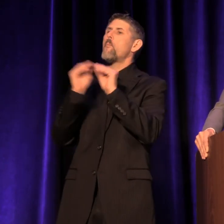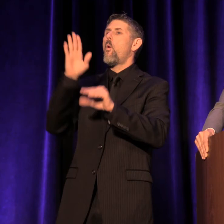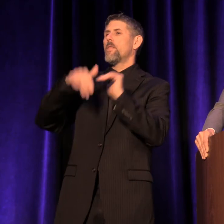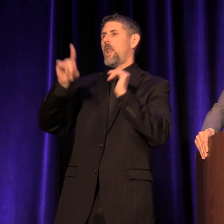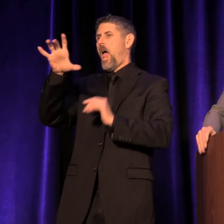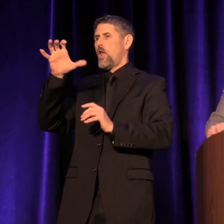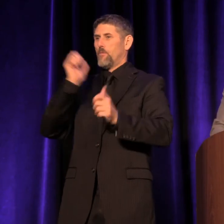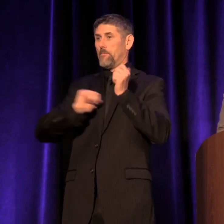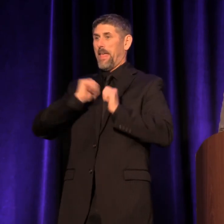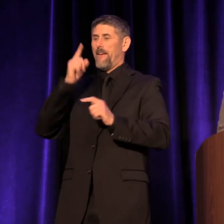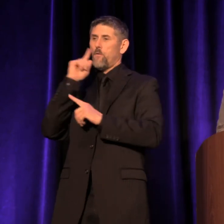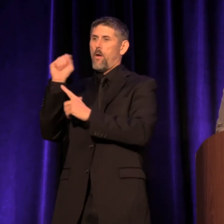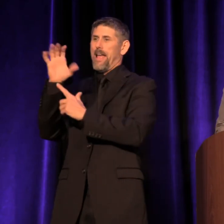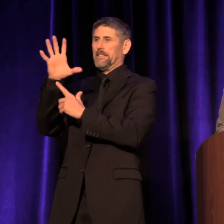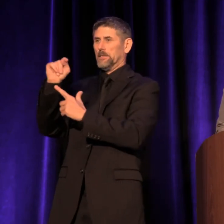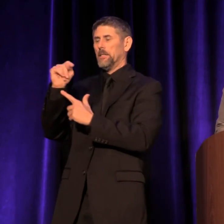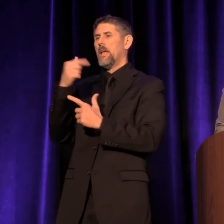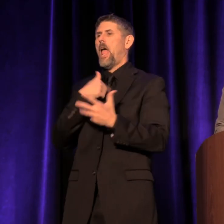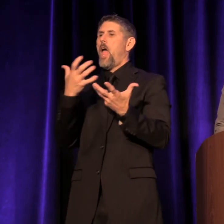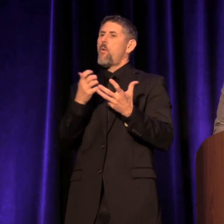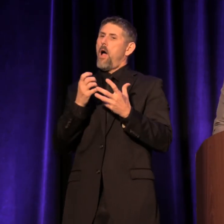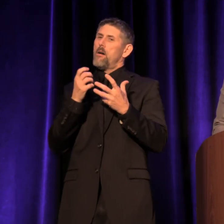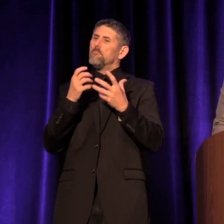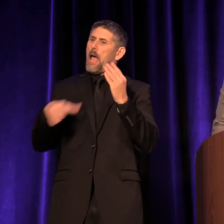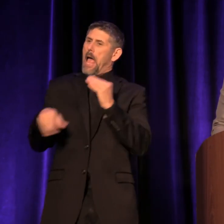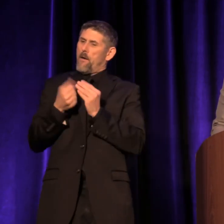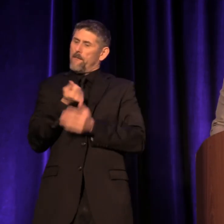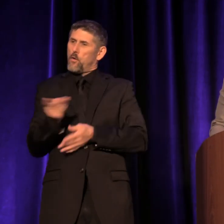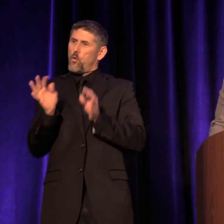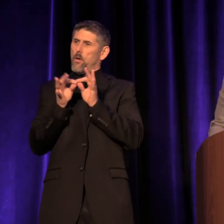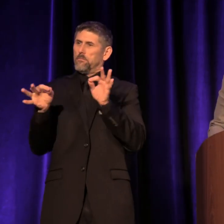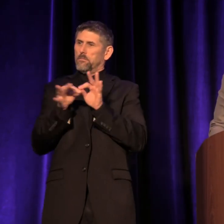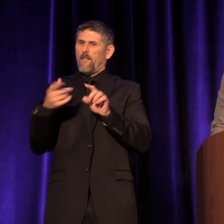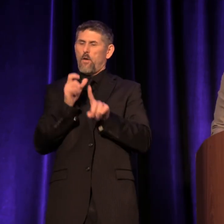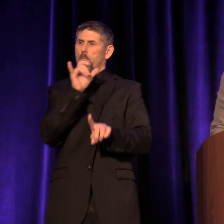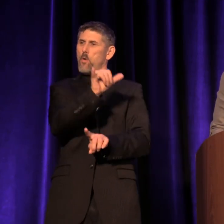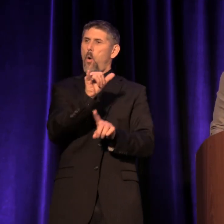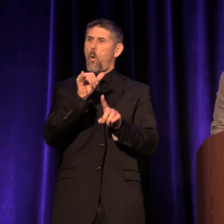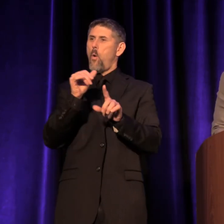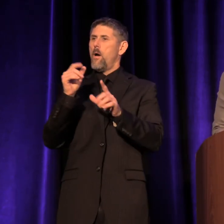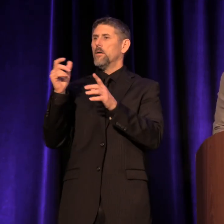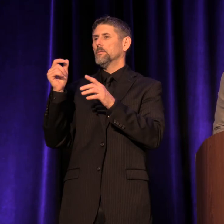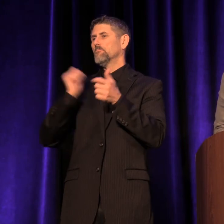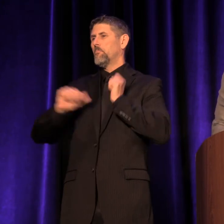And I just want to leave with you a few words from a couple of those playwrights that she commissioned.